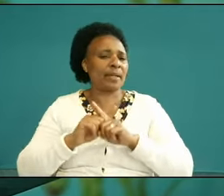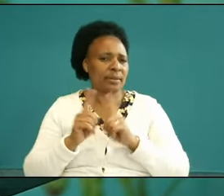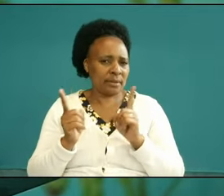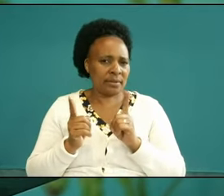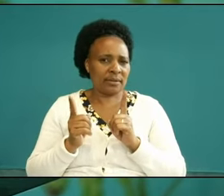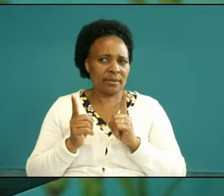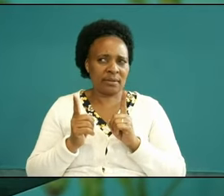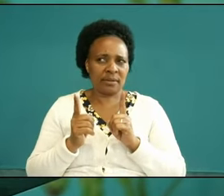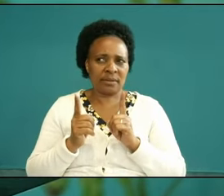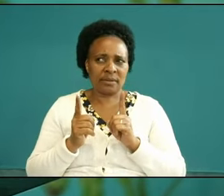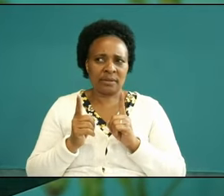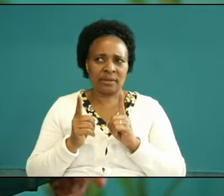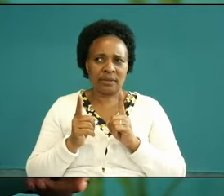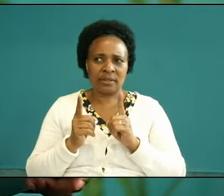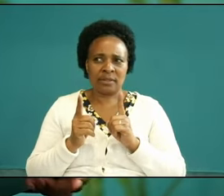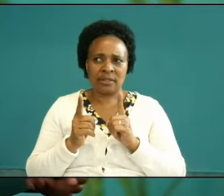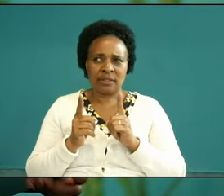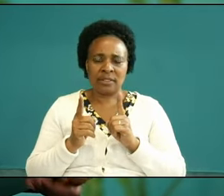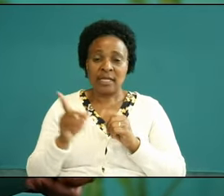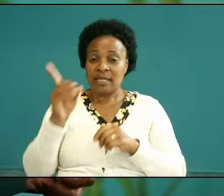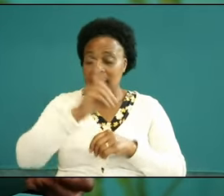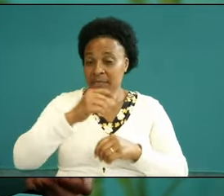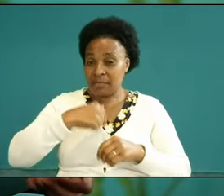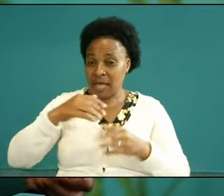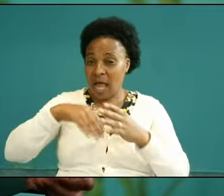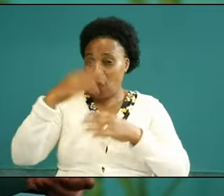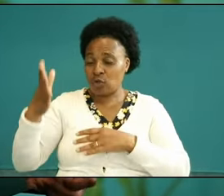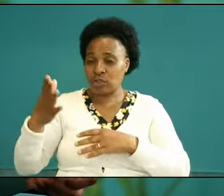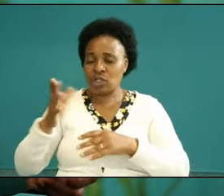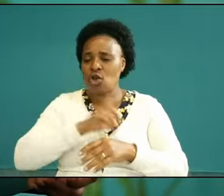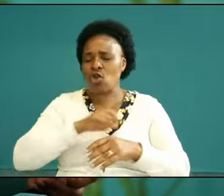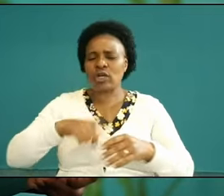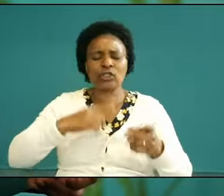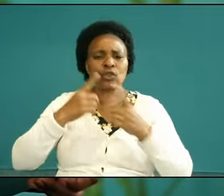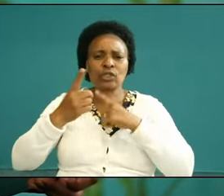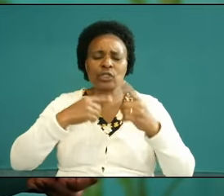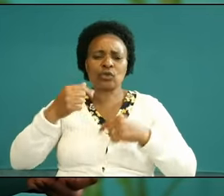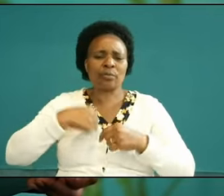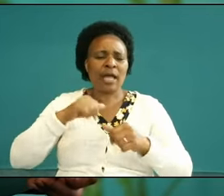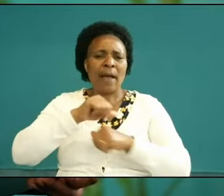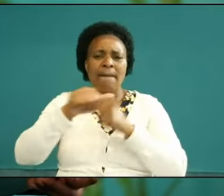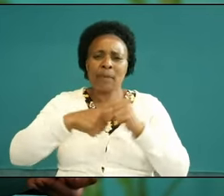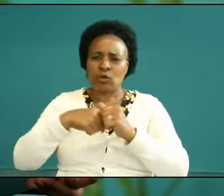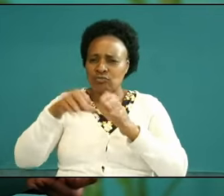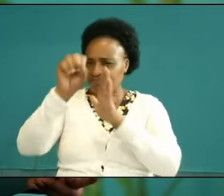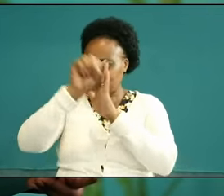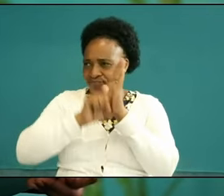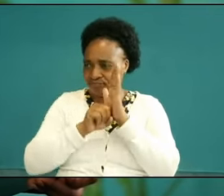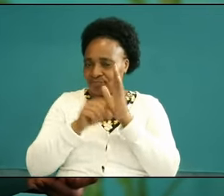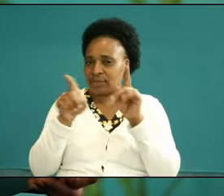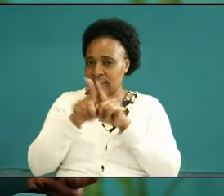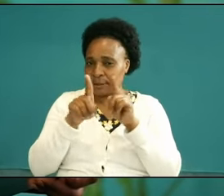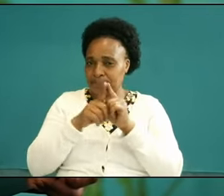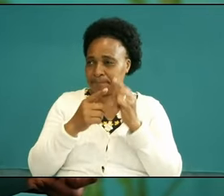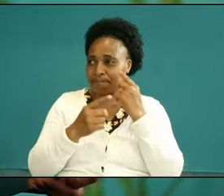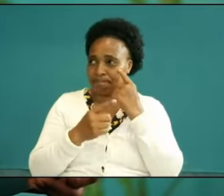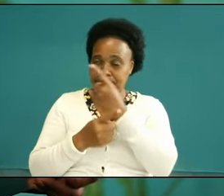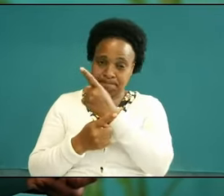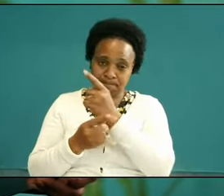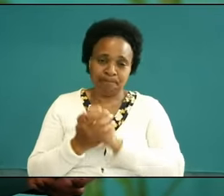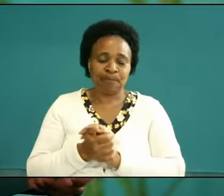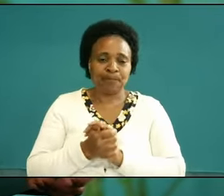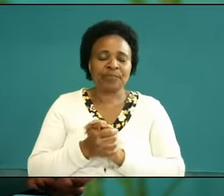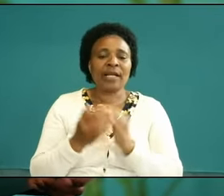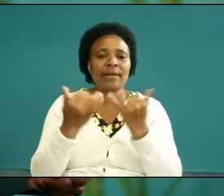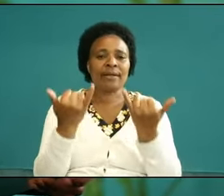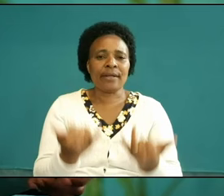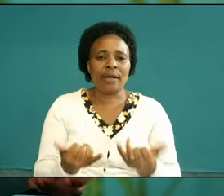days I've been out the Lord has been talking to me so much about the subject of prayer and he pressed